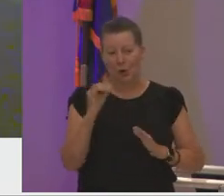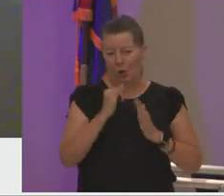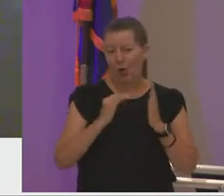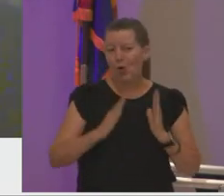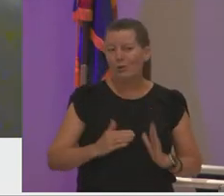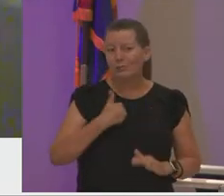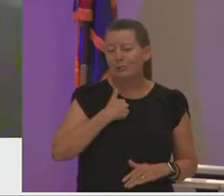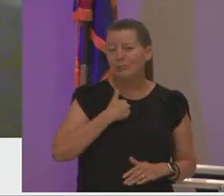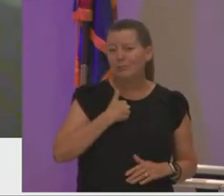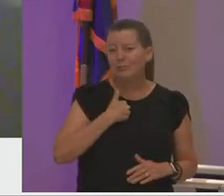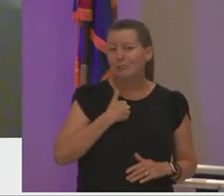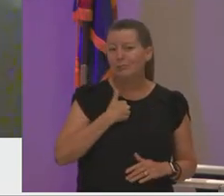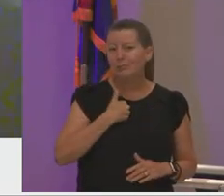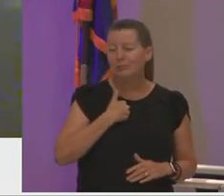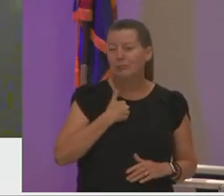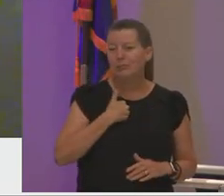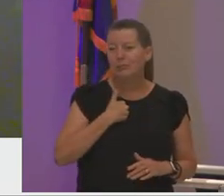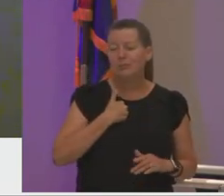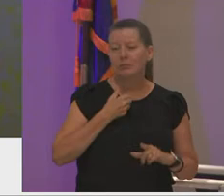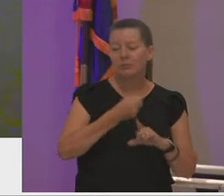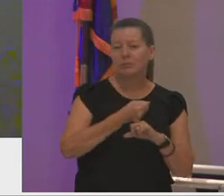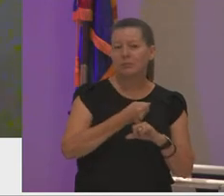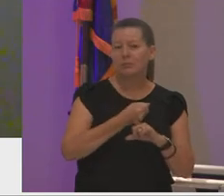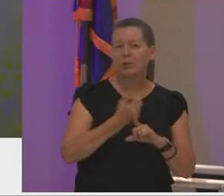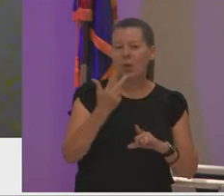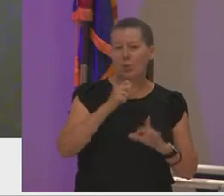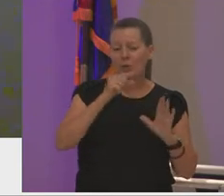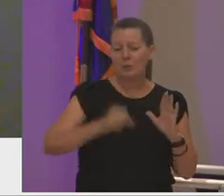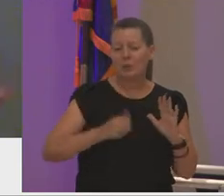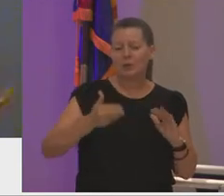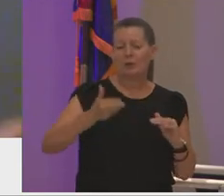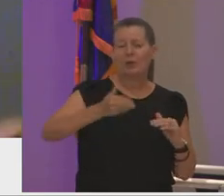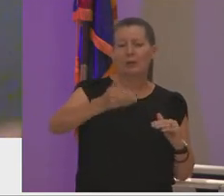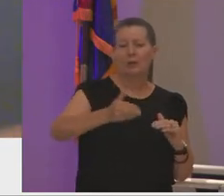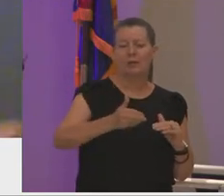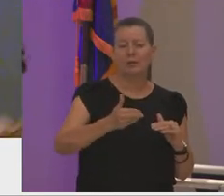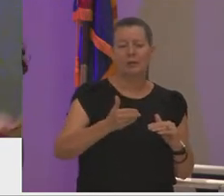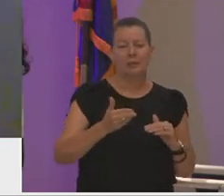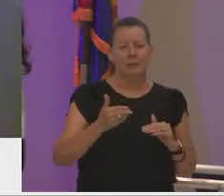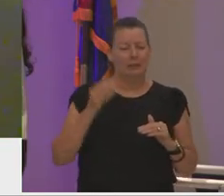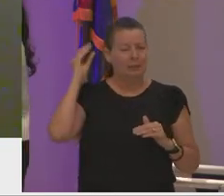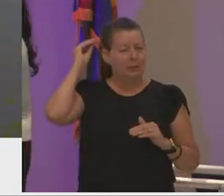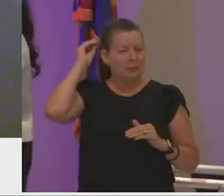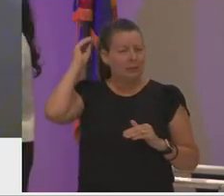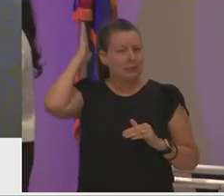that is until three semesters in this little voice inside of me told me that i needed to be